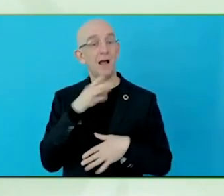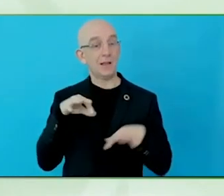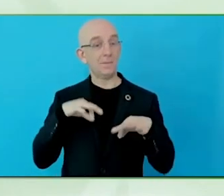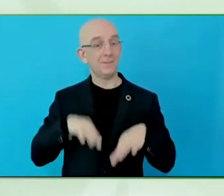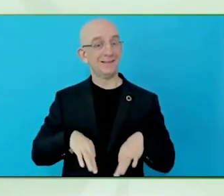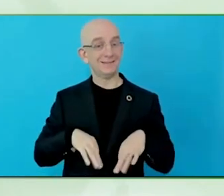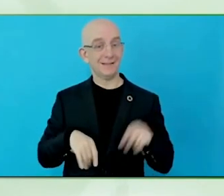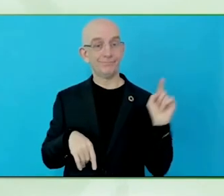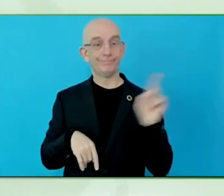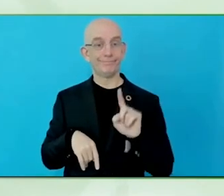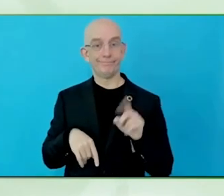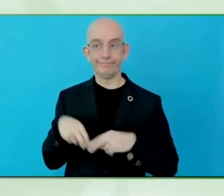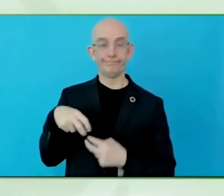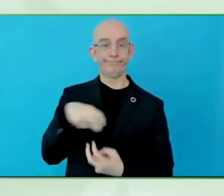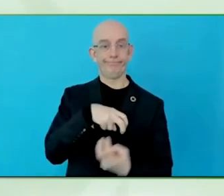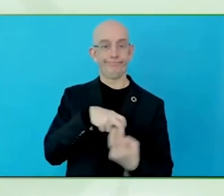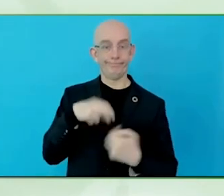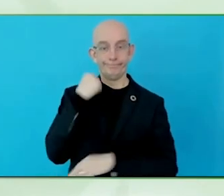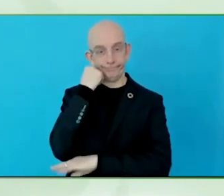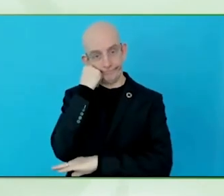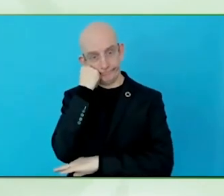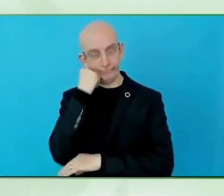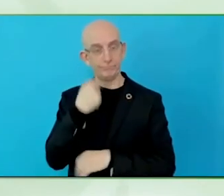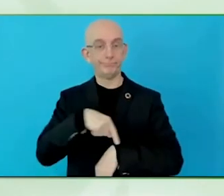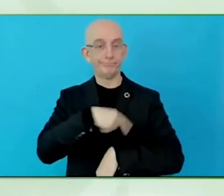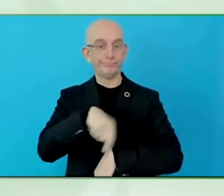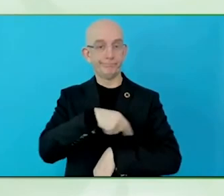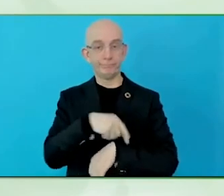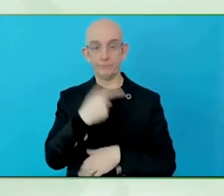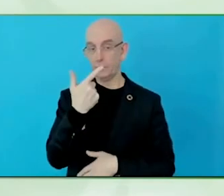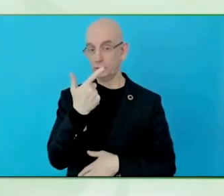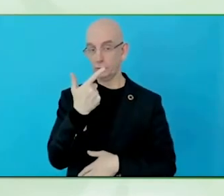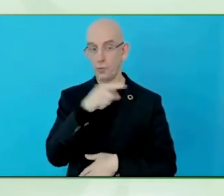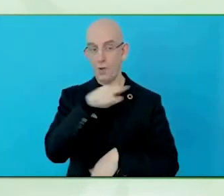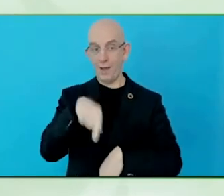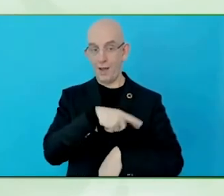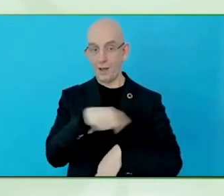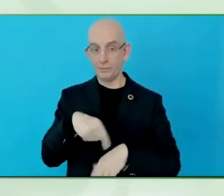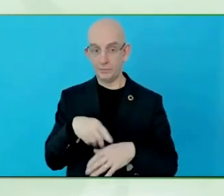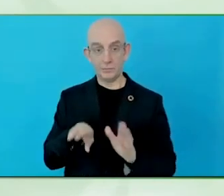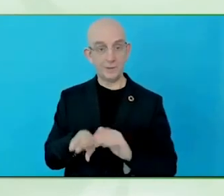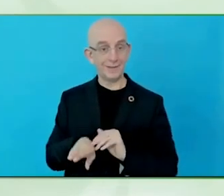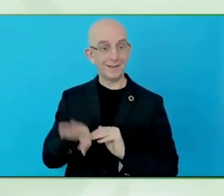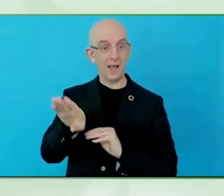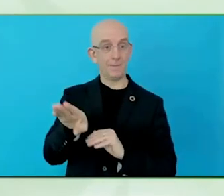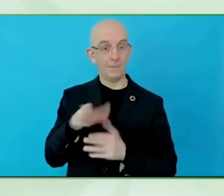minutes, because someone would have just said, okay, let's make something right away, right now.